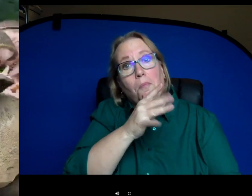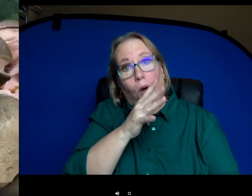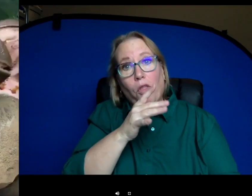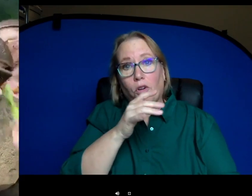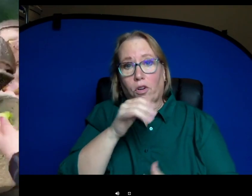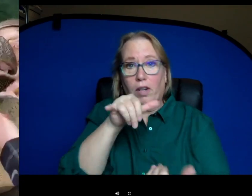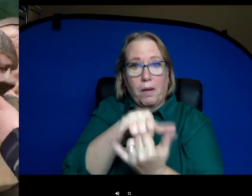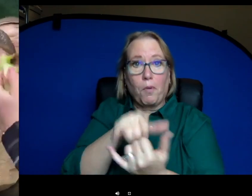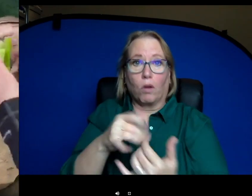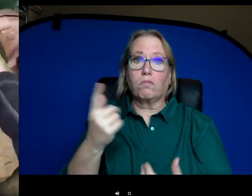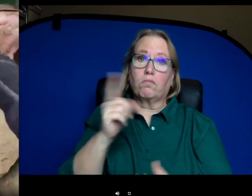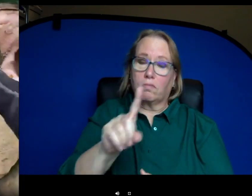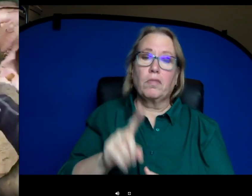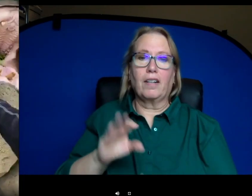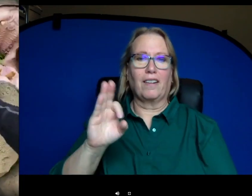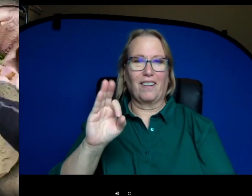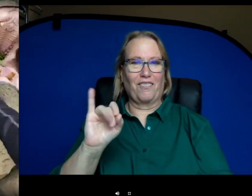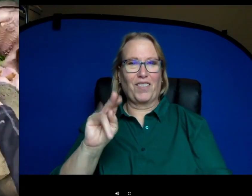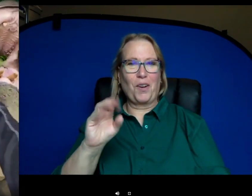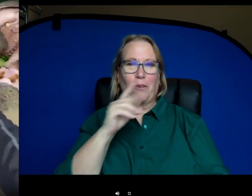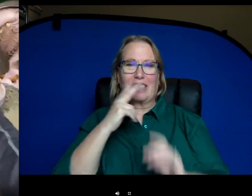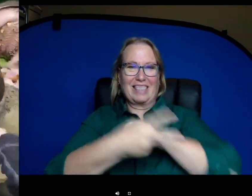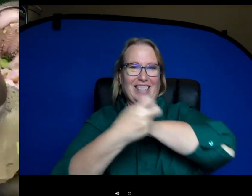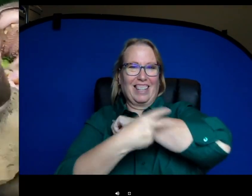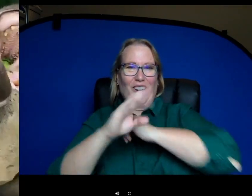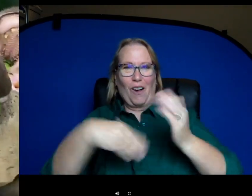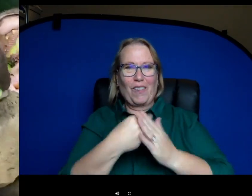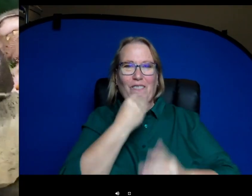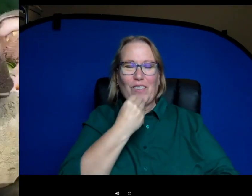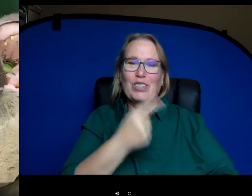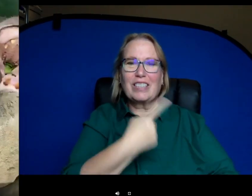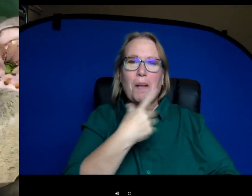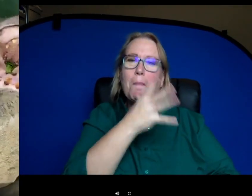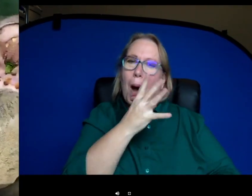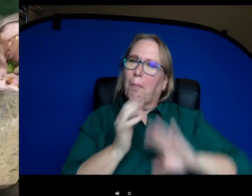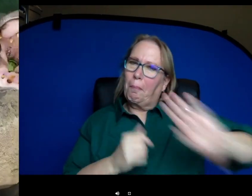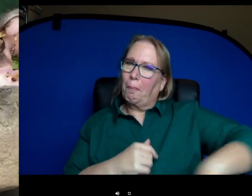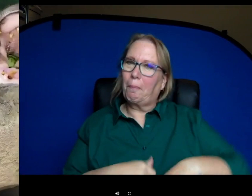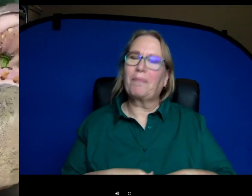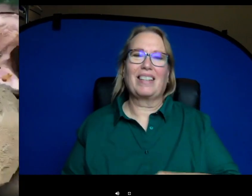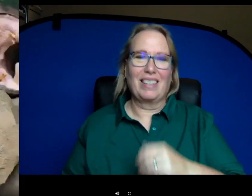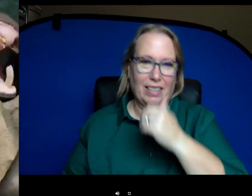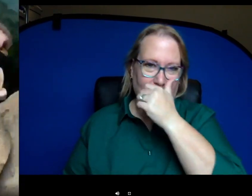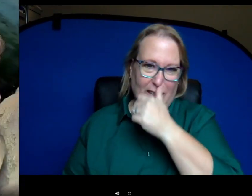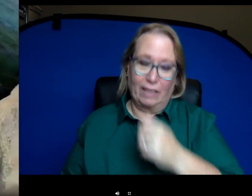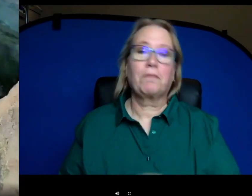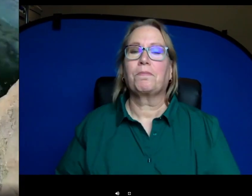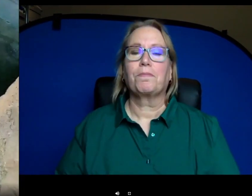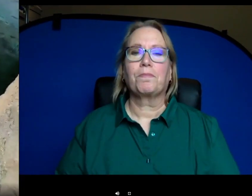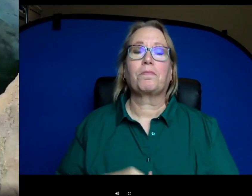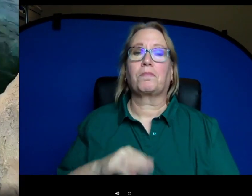Fiona's stealing all the food she says "mom, back up". Bebe likes food very